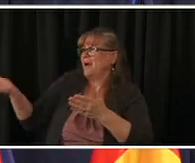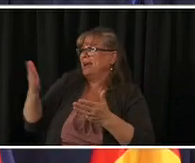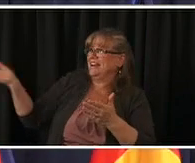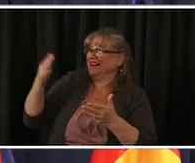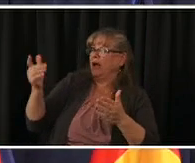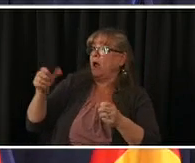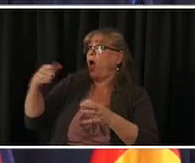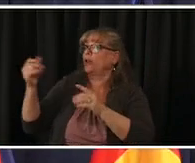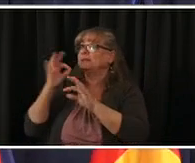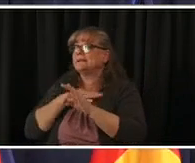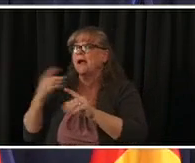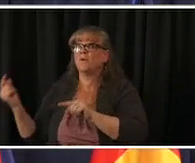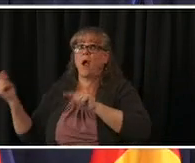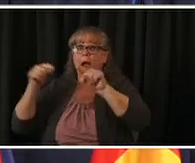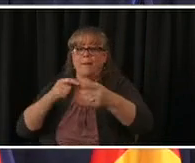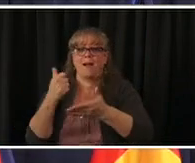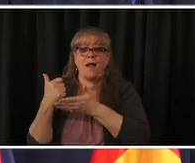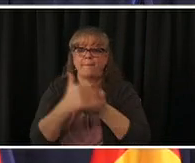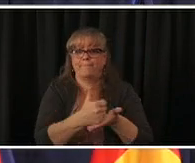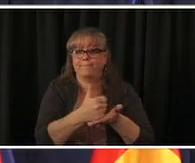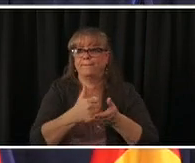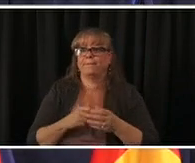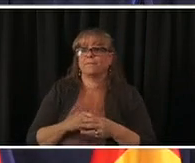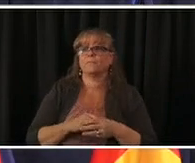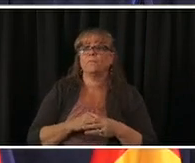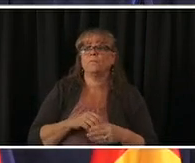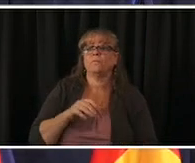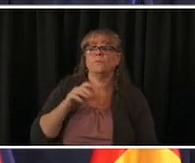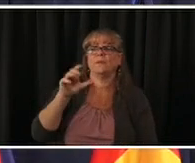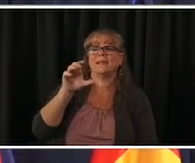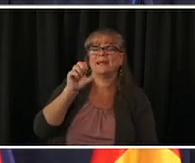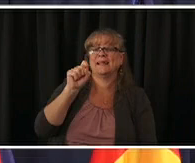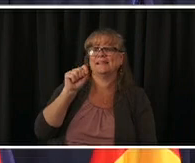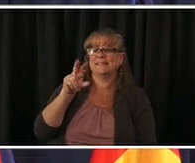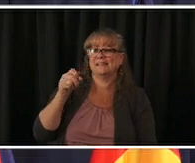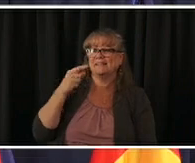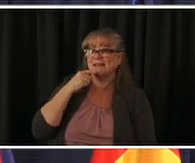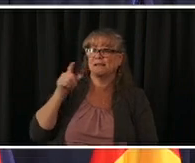kind of staffing was the issue was it an issue with parking traffic control like what was it